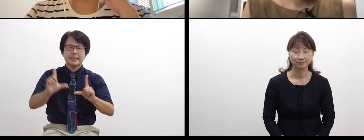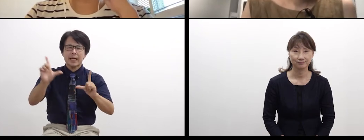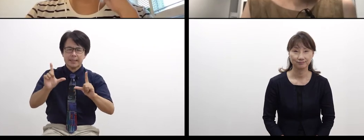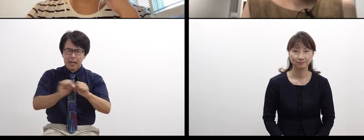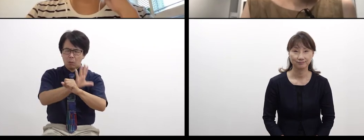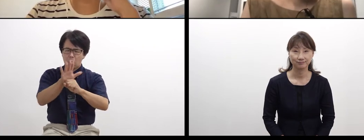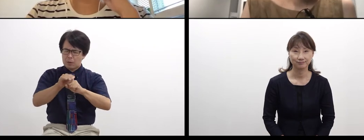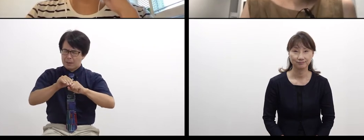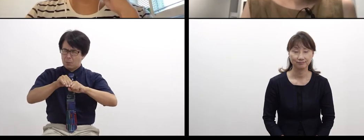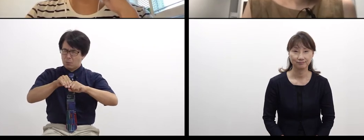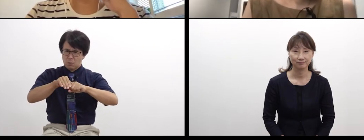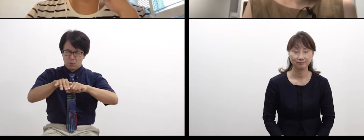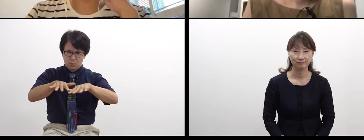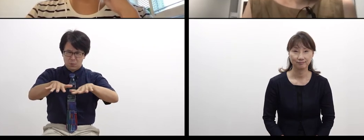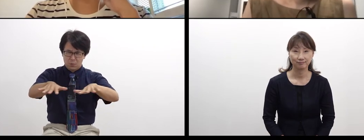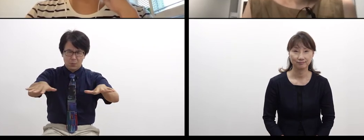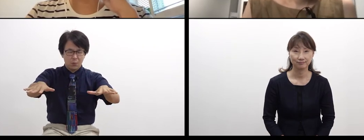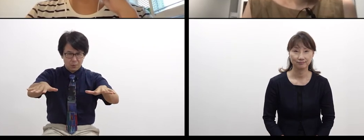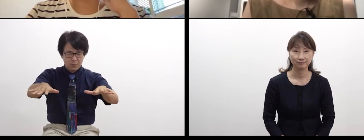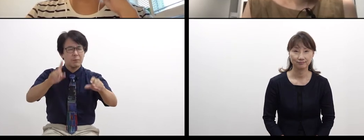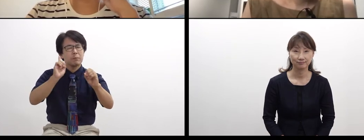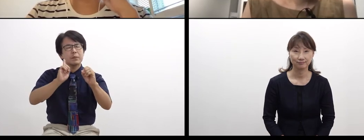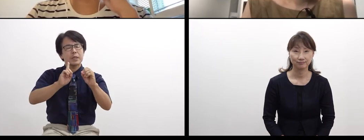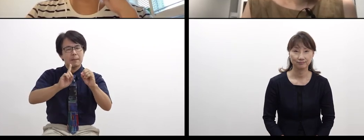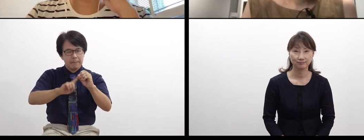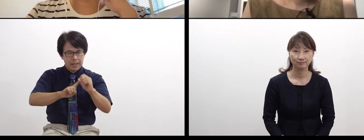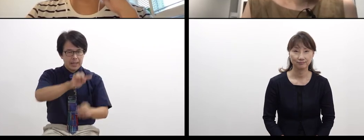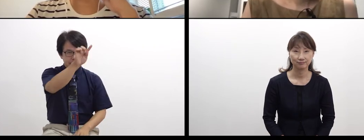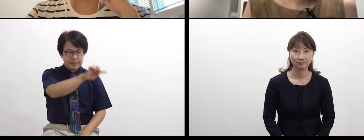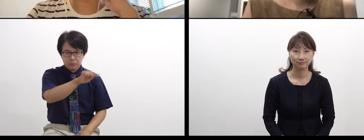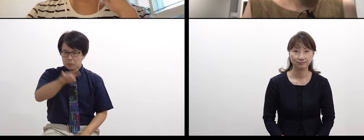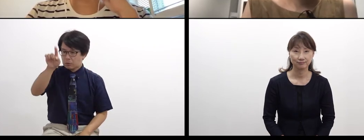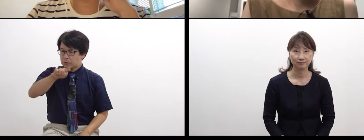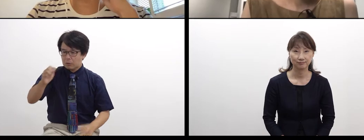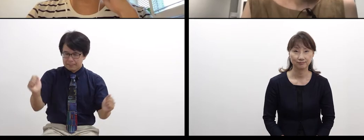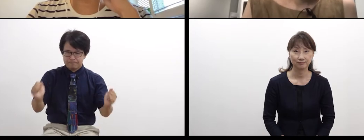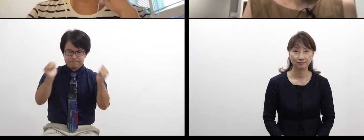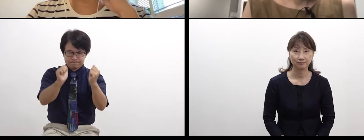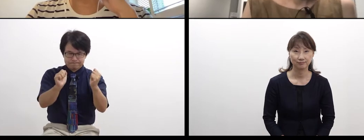when people can’t communicate directly